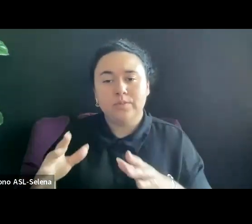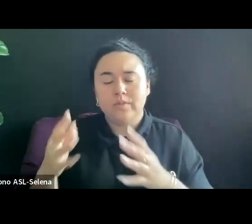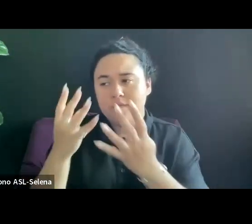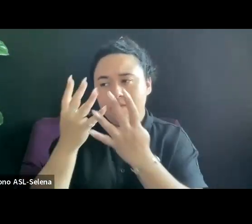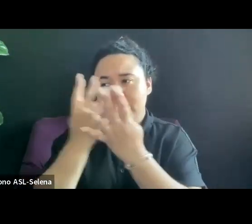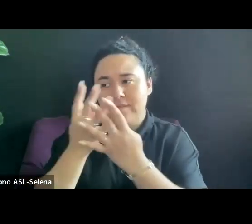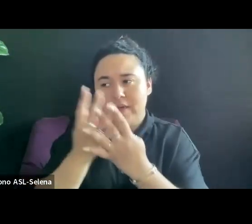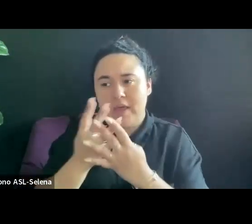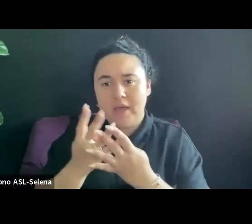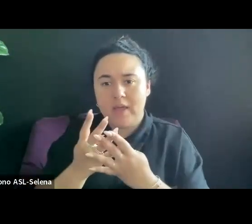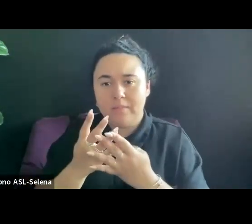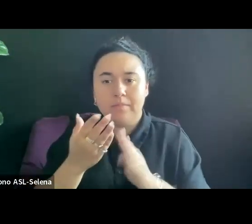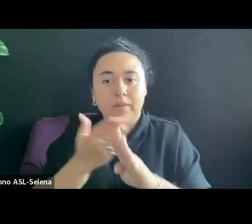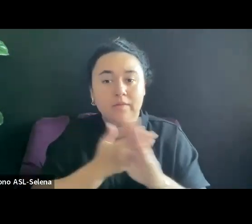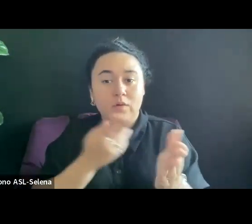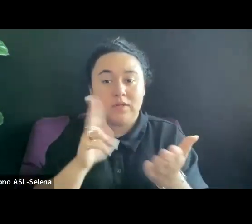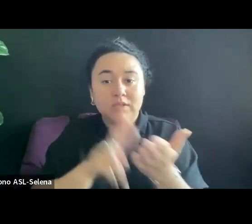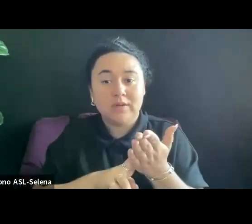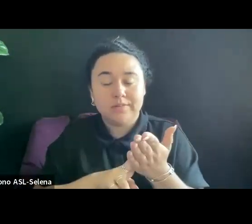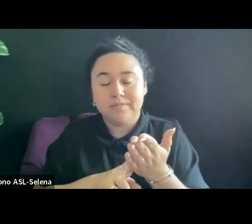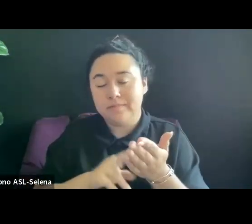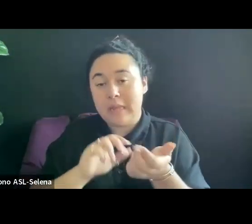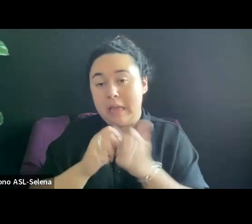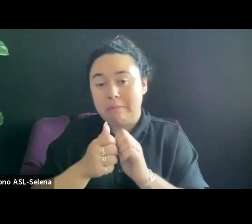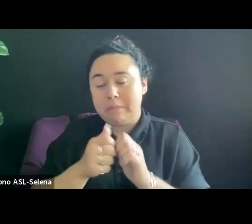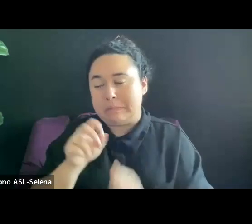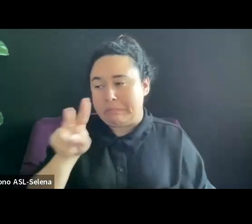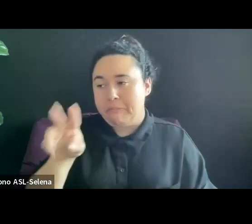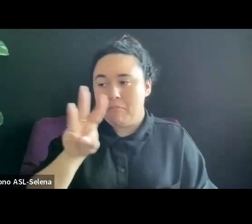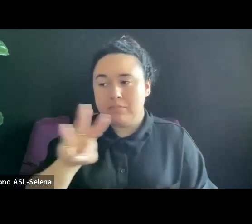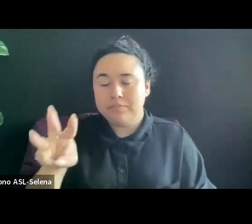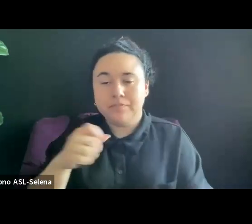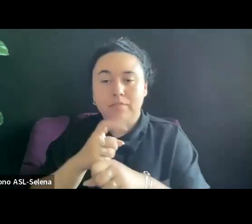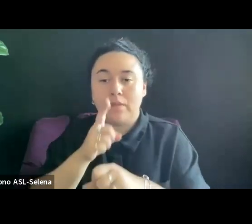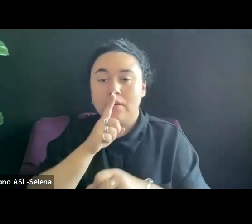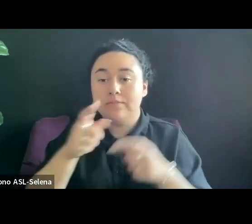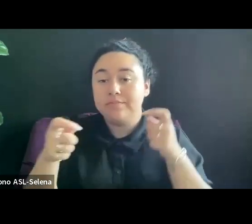TO MAKE SURE THAT THEY HAVE HANDLED CONTENT LIKE YOURS.